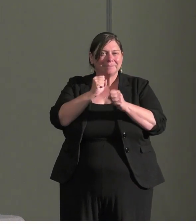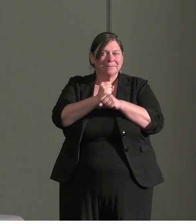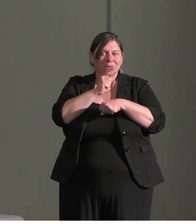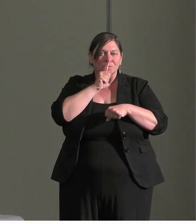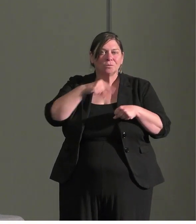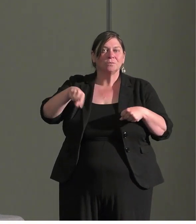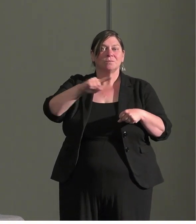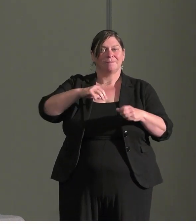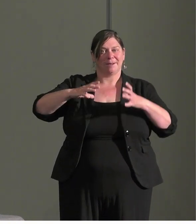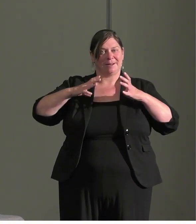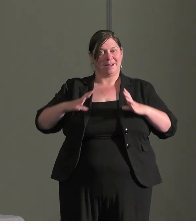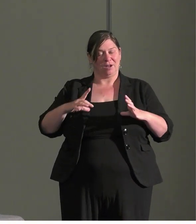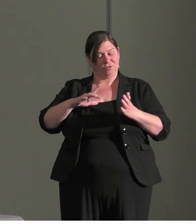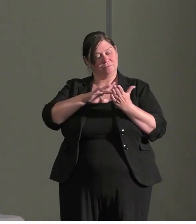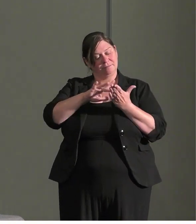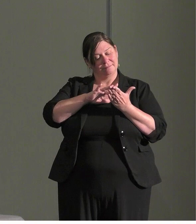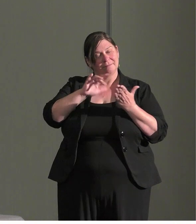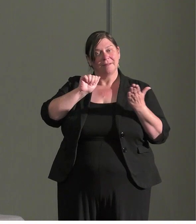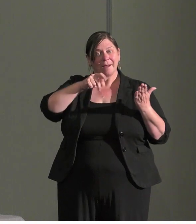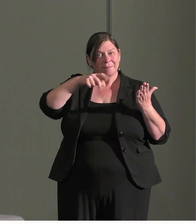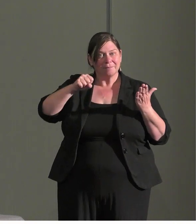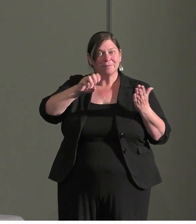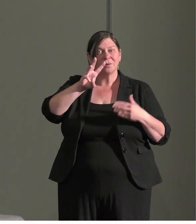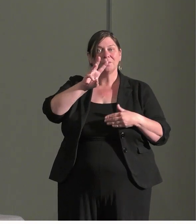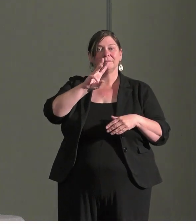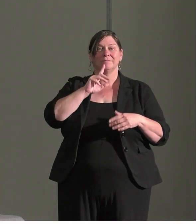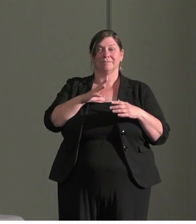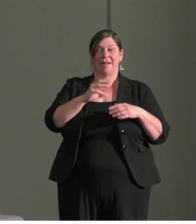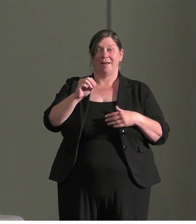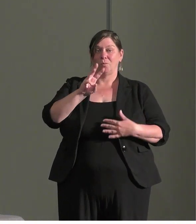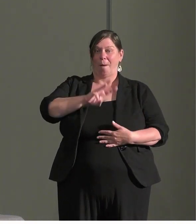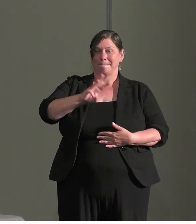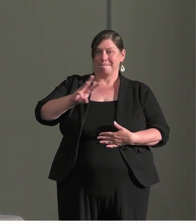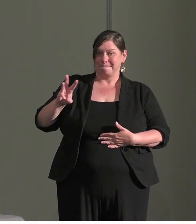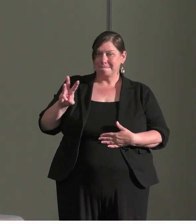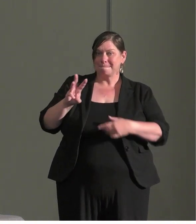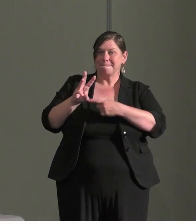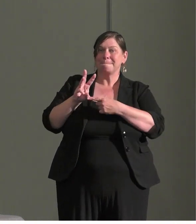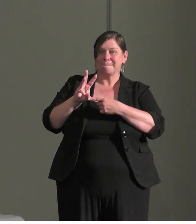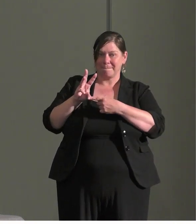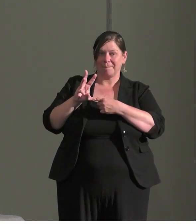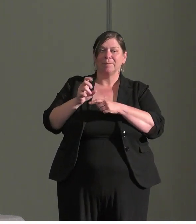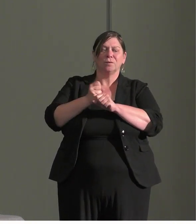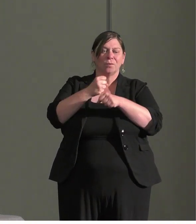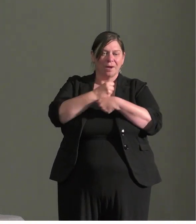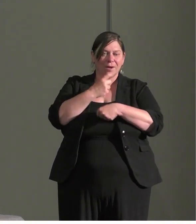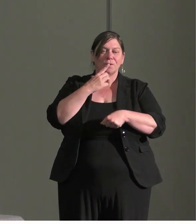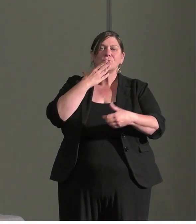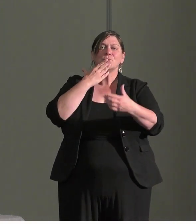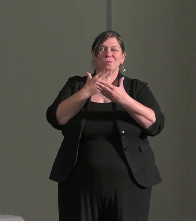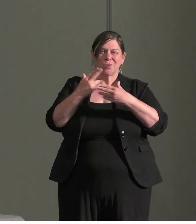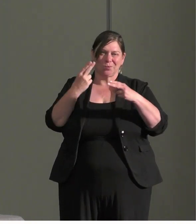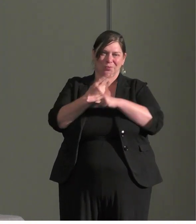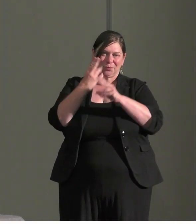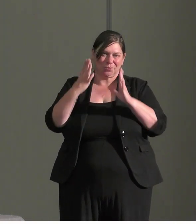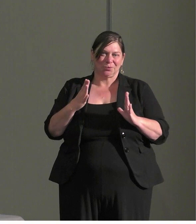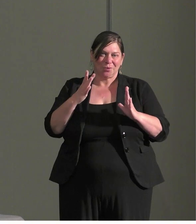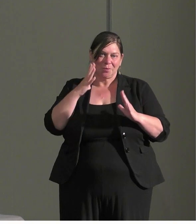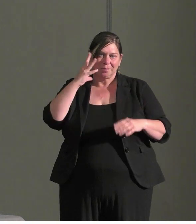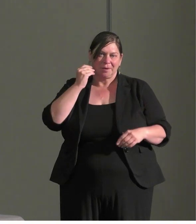customer facing apps and websites create good users experience for everyone.